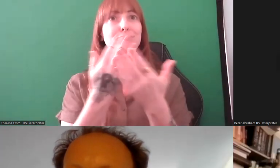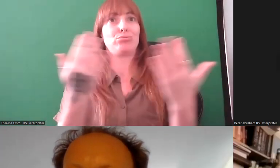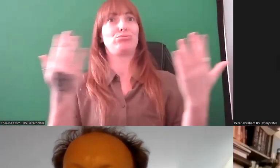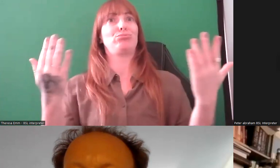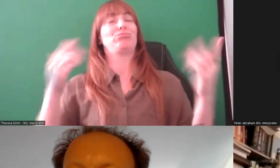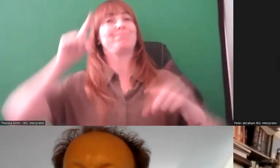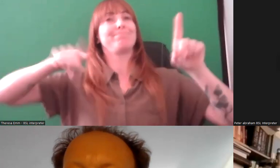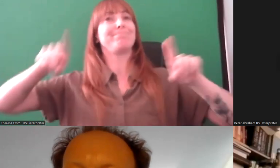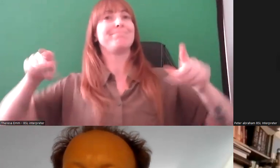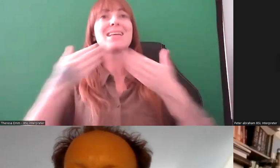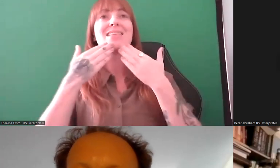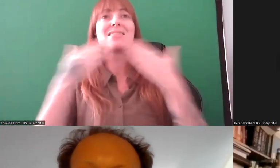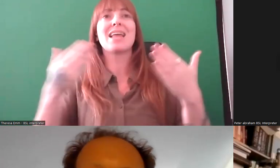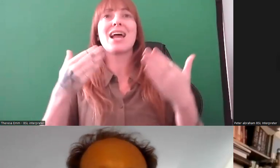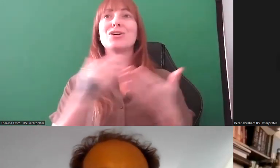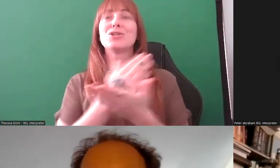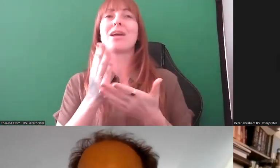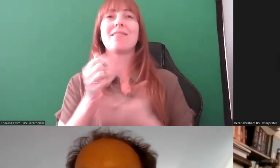Michael: Sorry, I know I've overrun slightly...